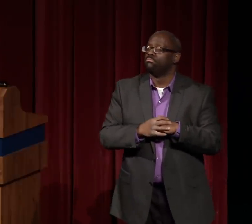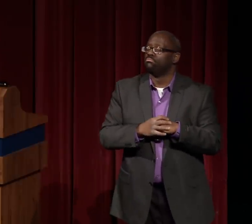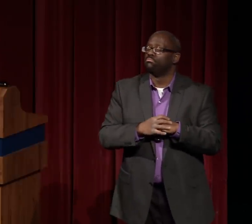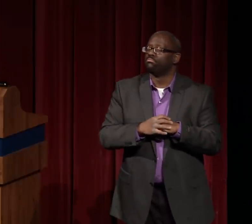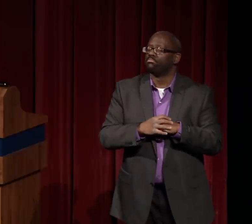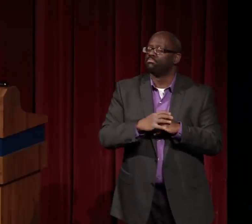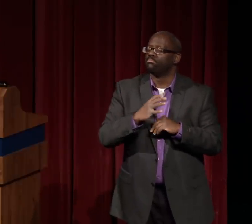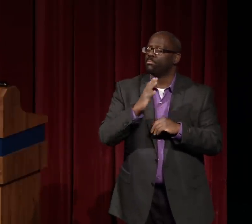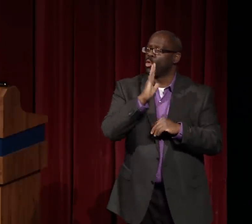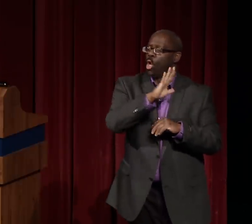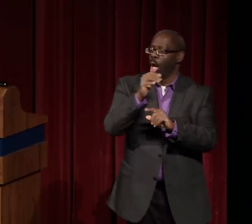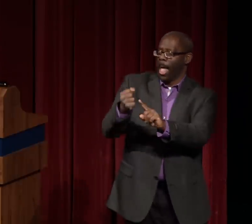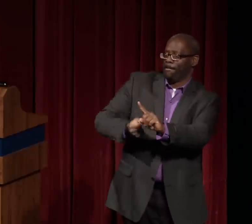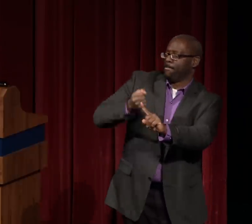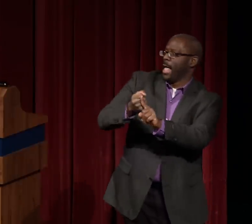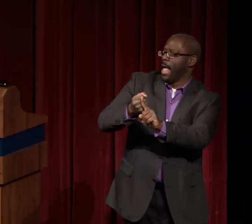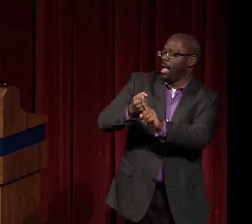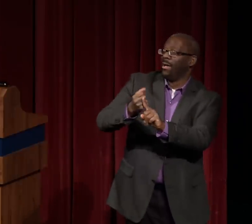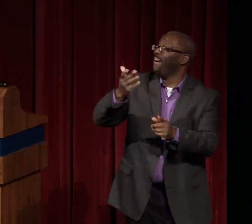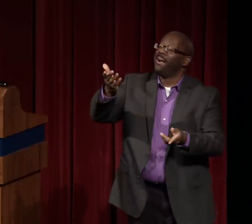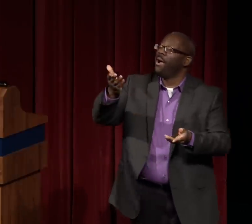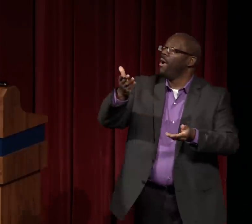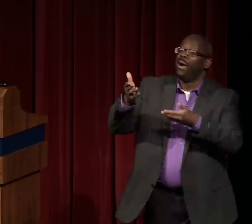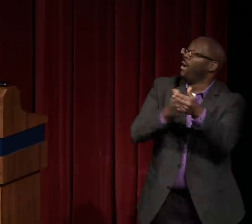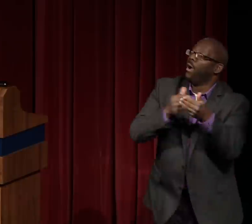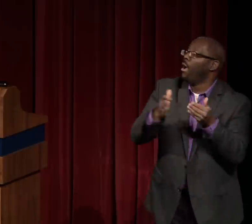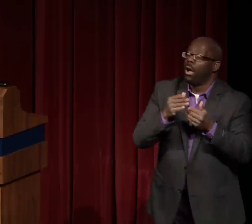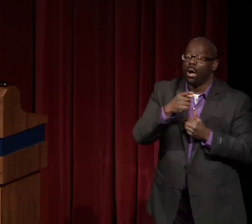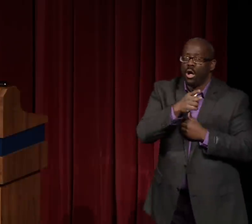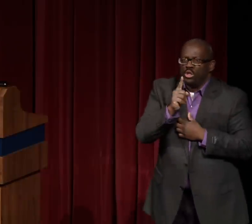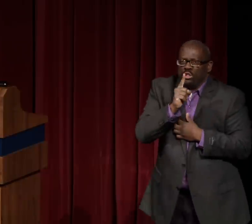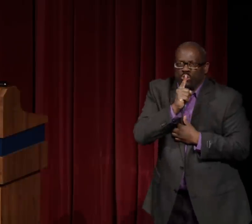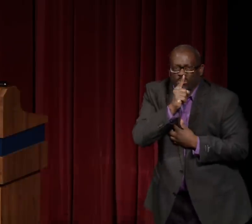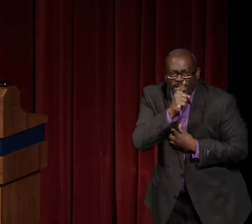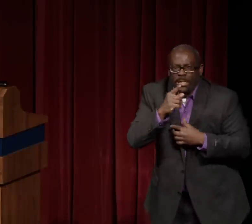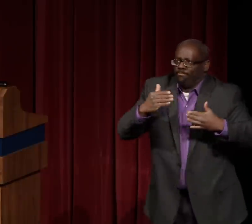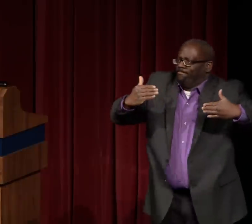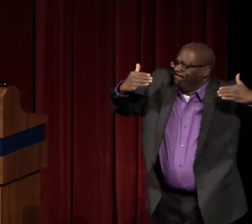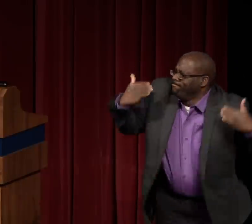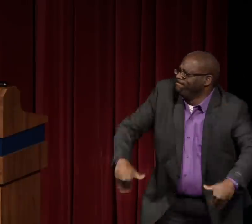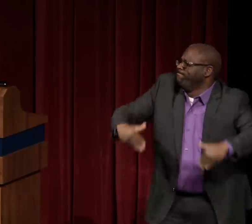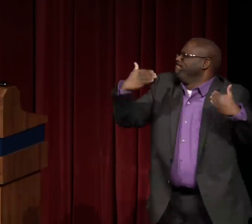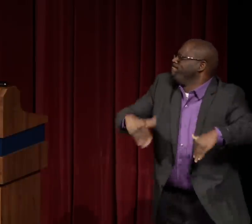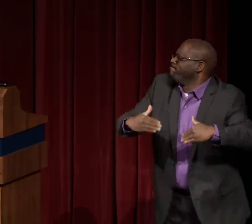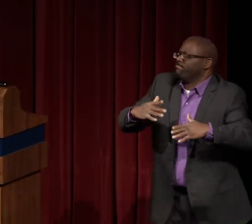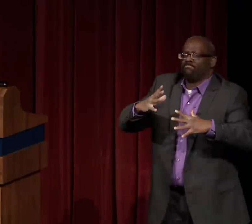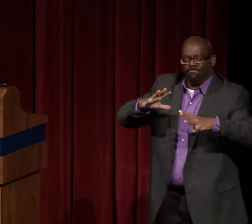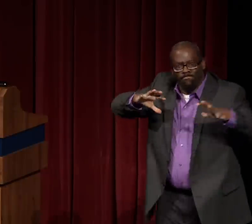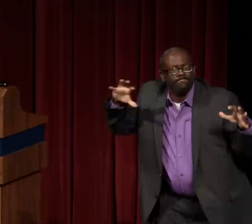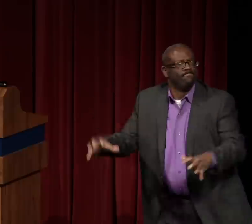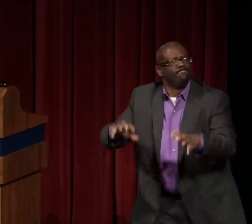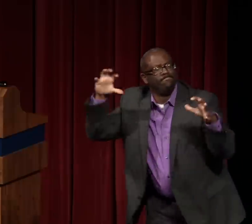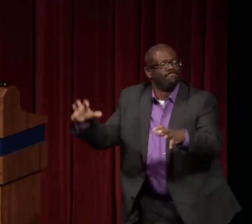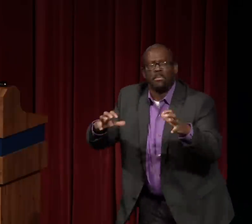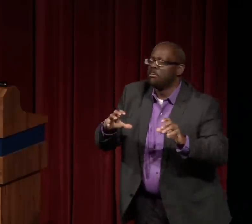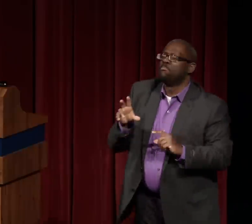we start to reflect.